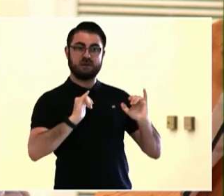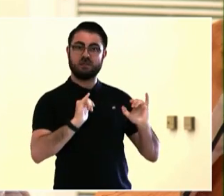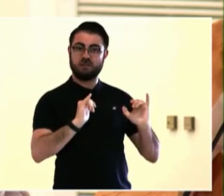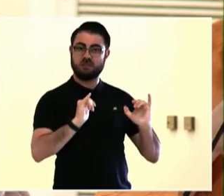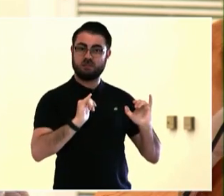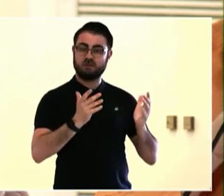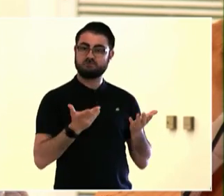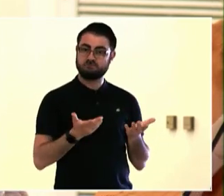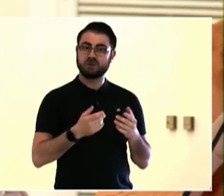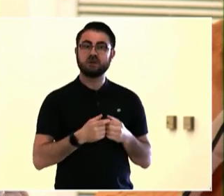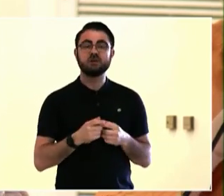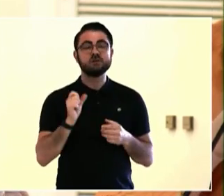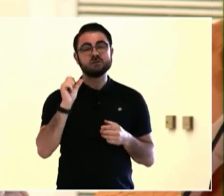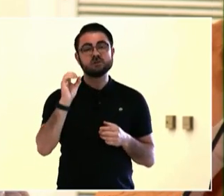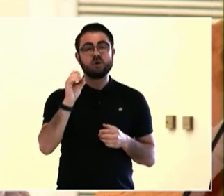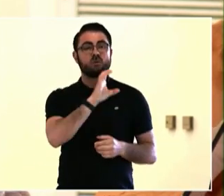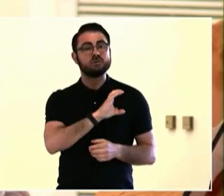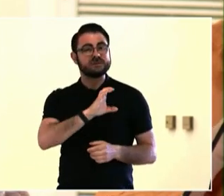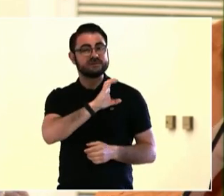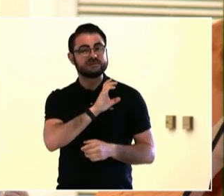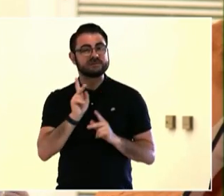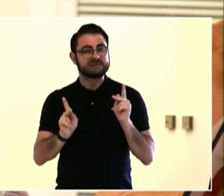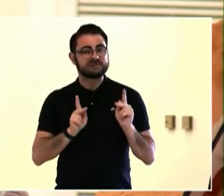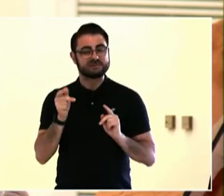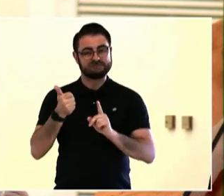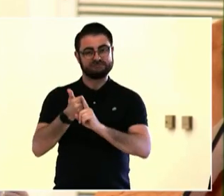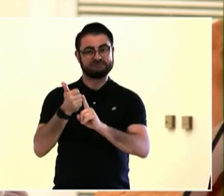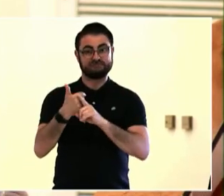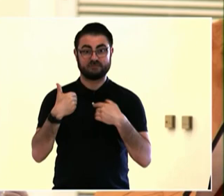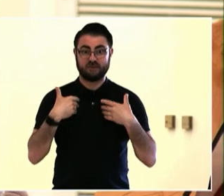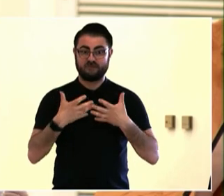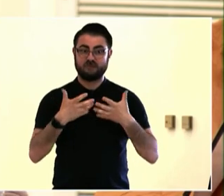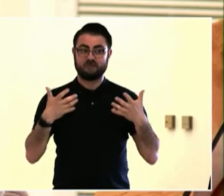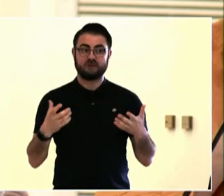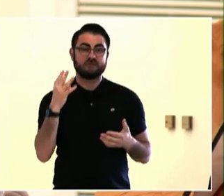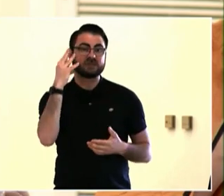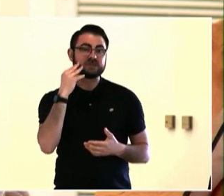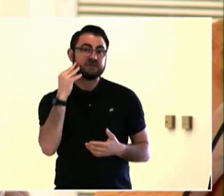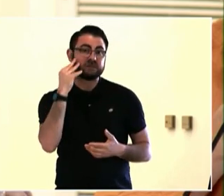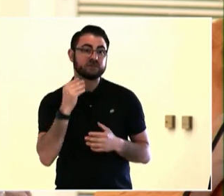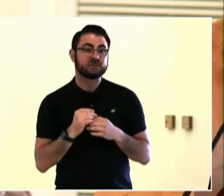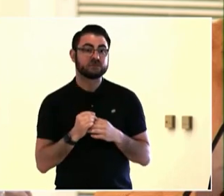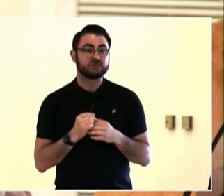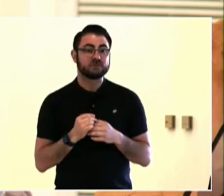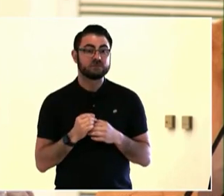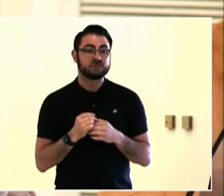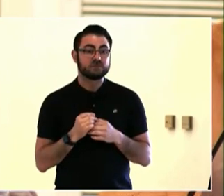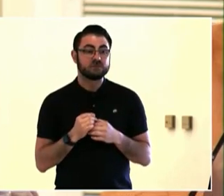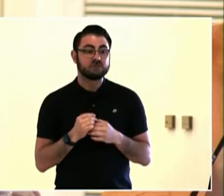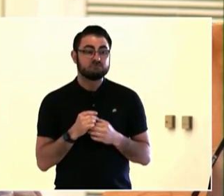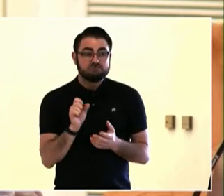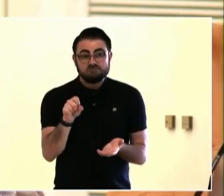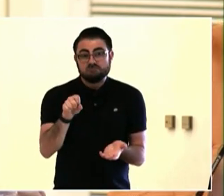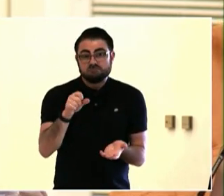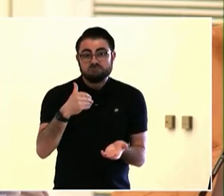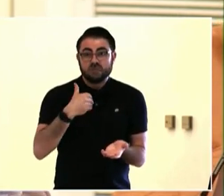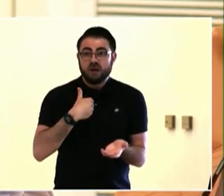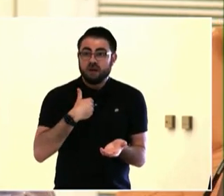bit on what you were saying, Julia, what's working really well, you guys do so much in engagement space that works